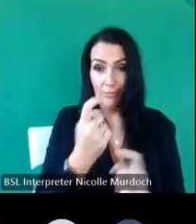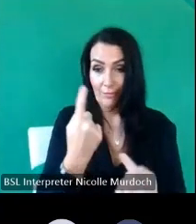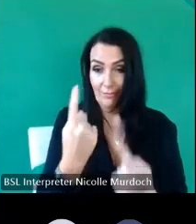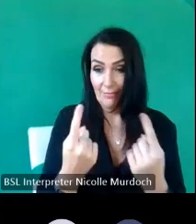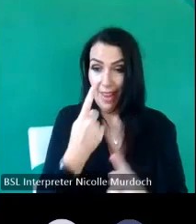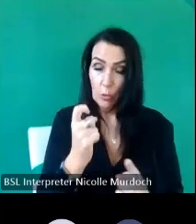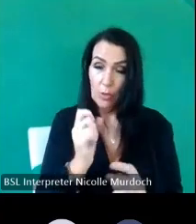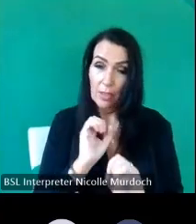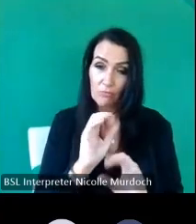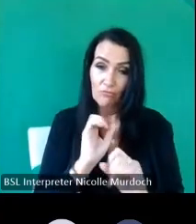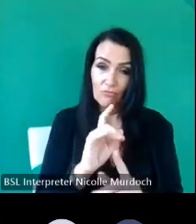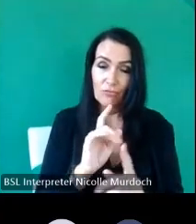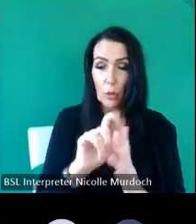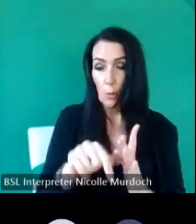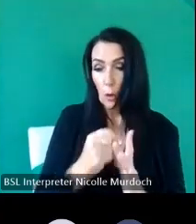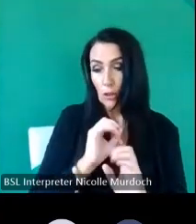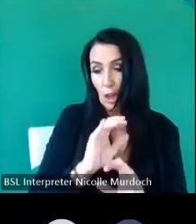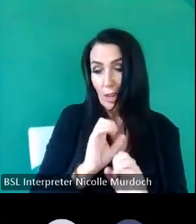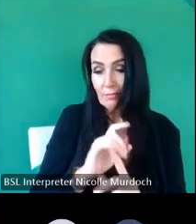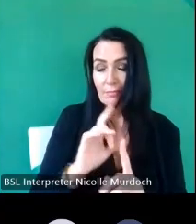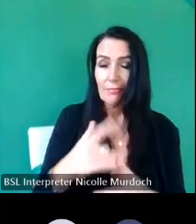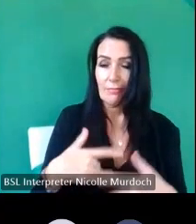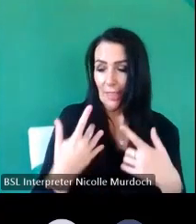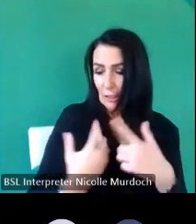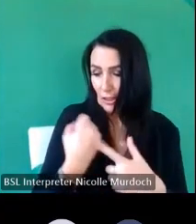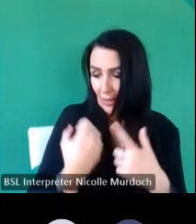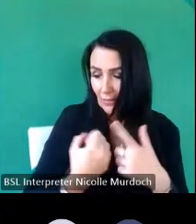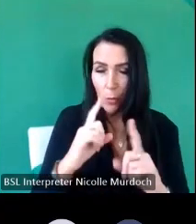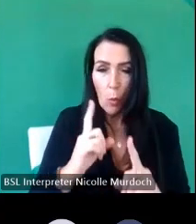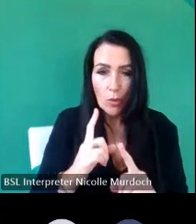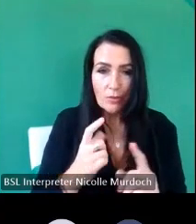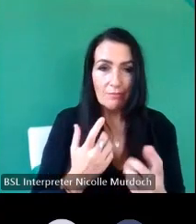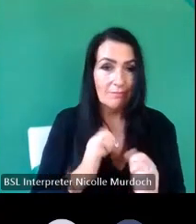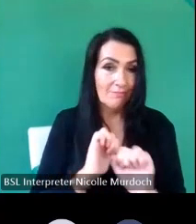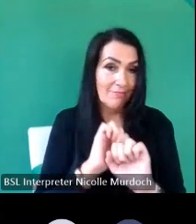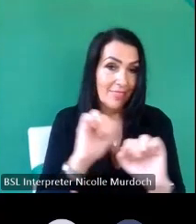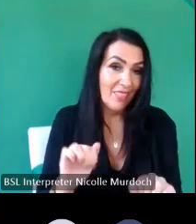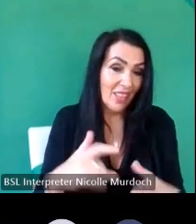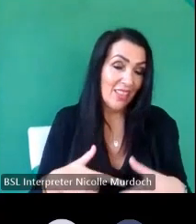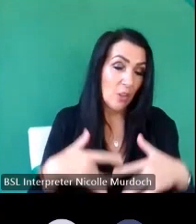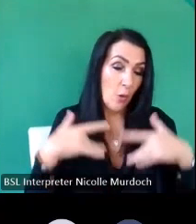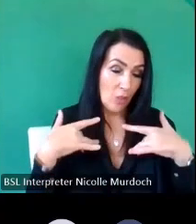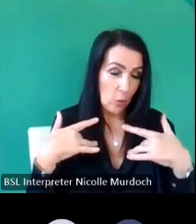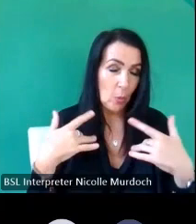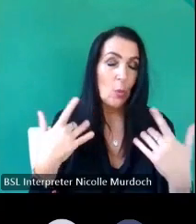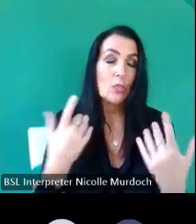your projects initiatives achievements or even just your views so there is people have signed